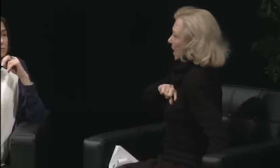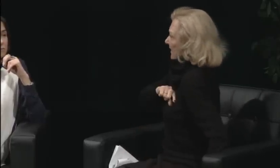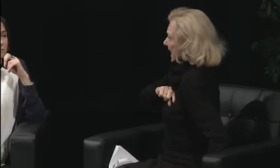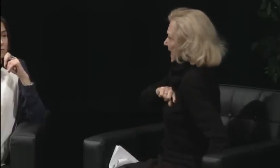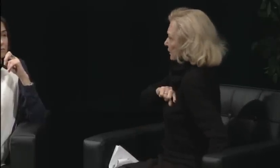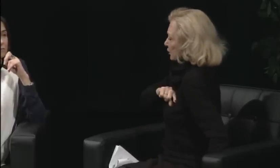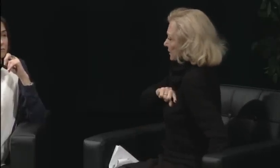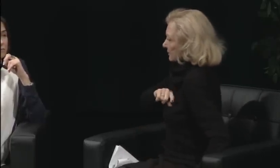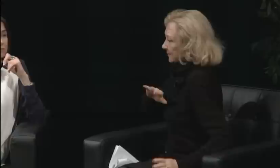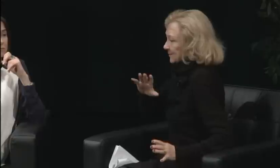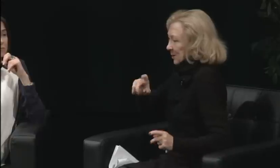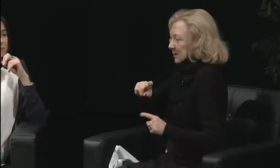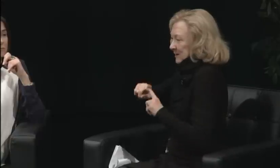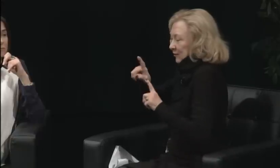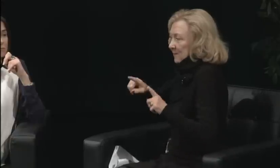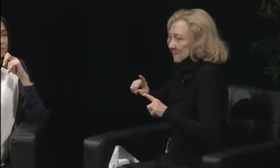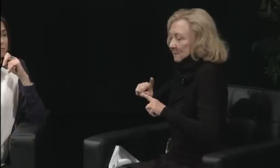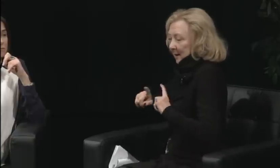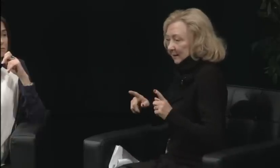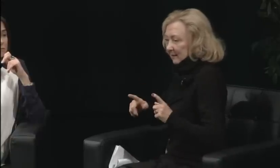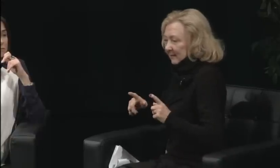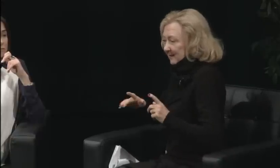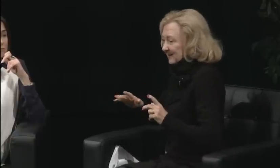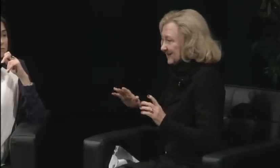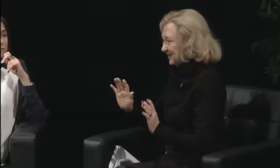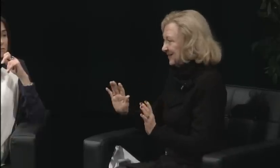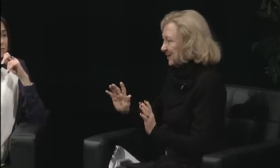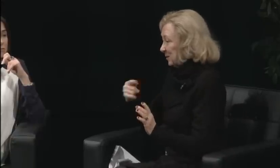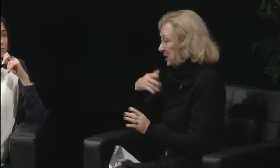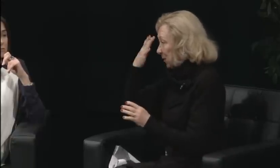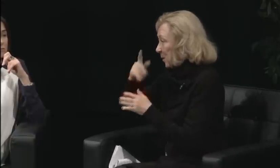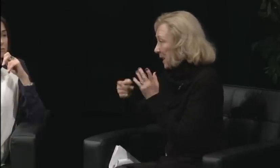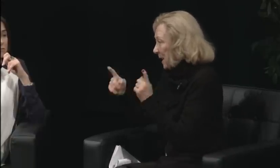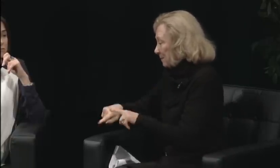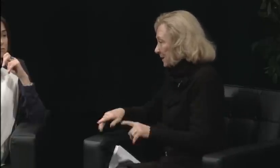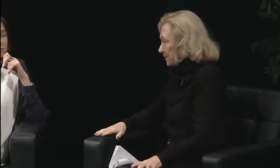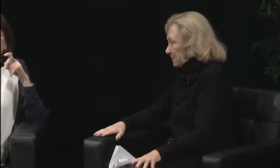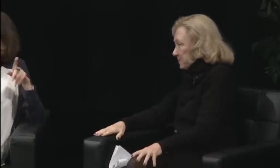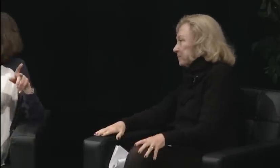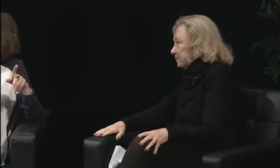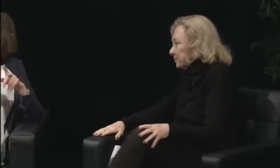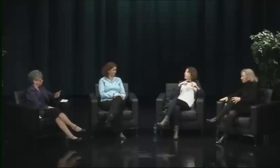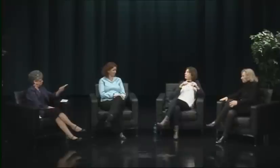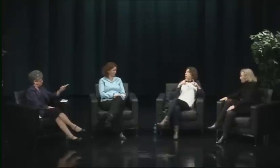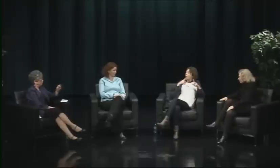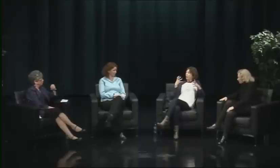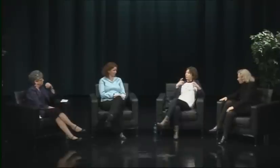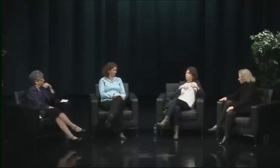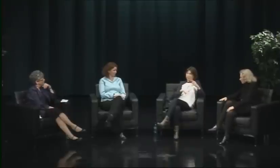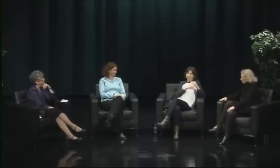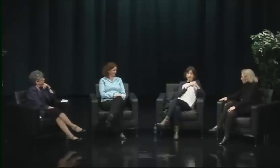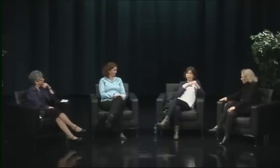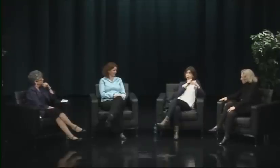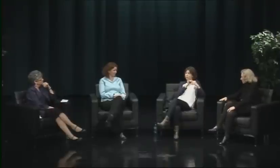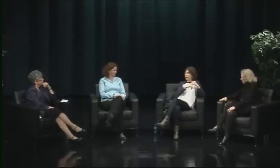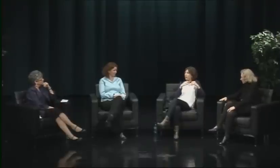It was complex. And I wrote a paper about it, and like I said, I predicted the university would pick a woman